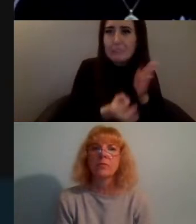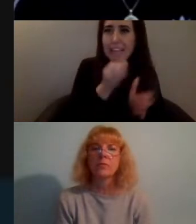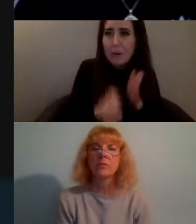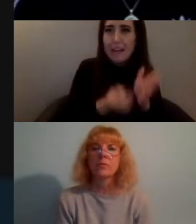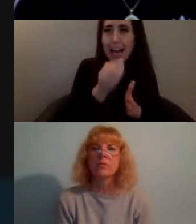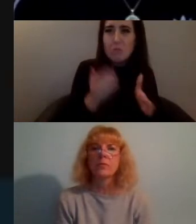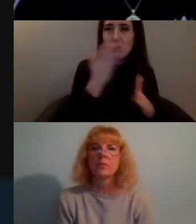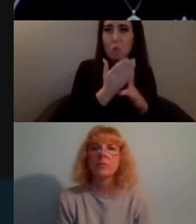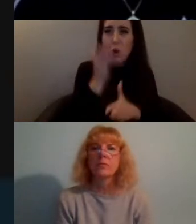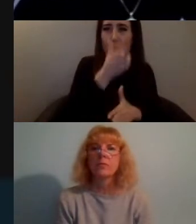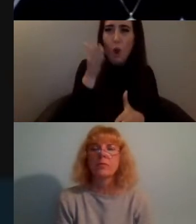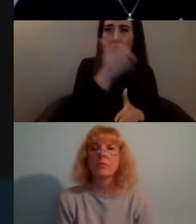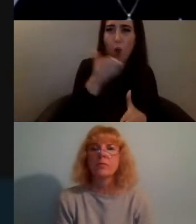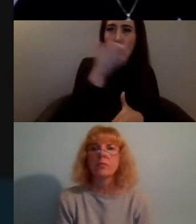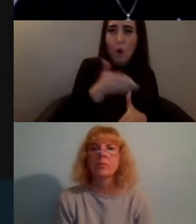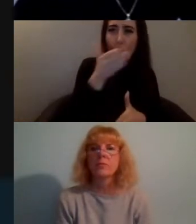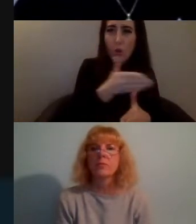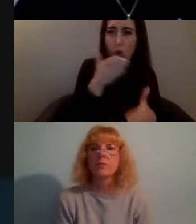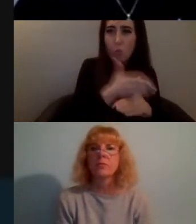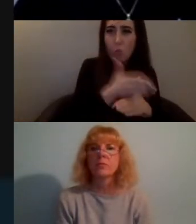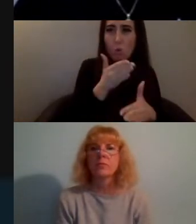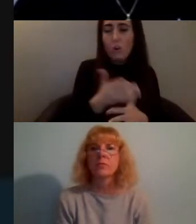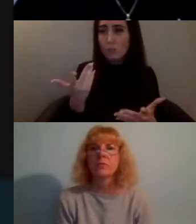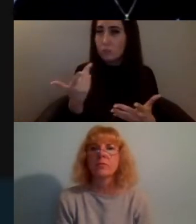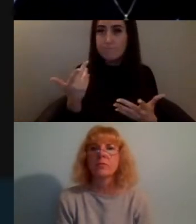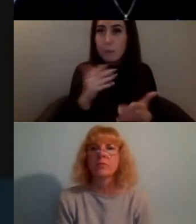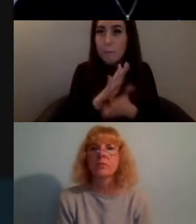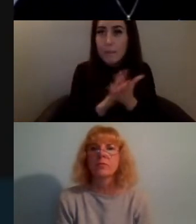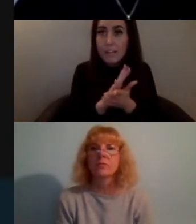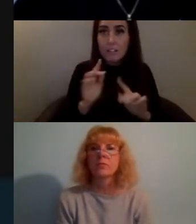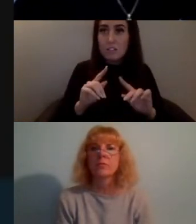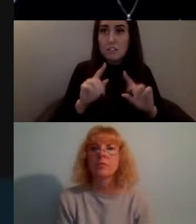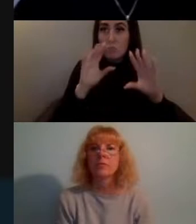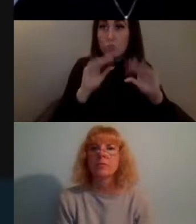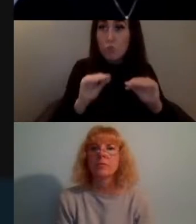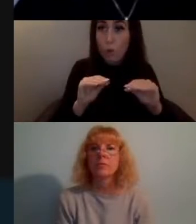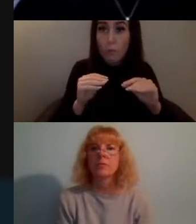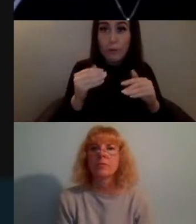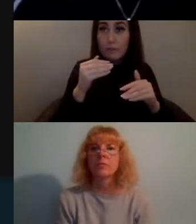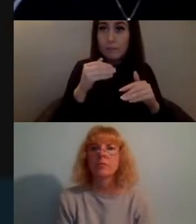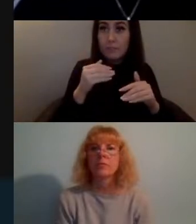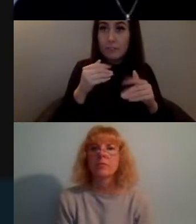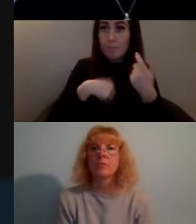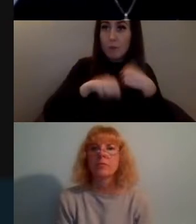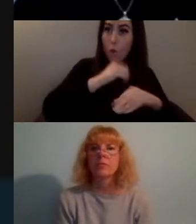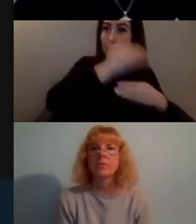also we're recognizing that a lot of people are gaining consciousness around what's happening